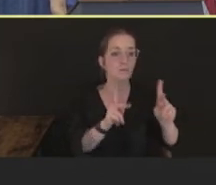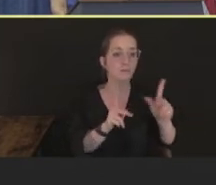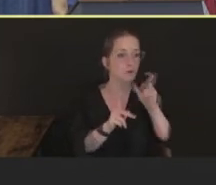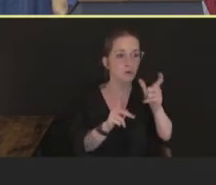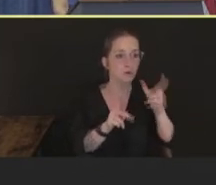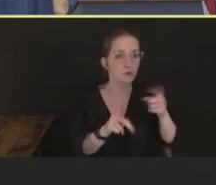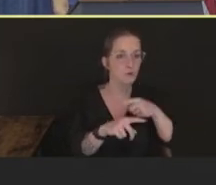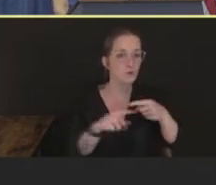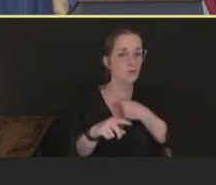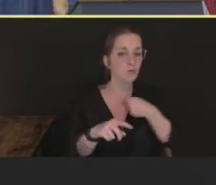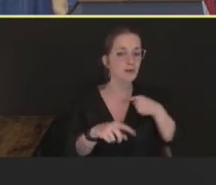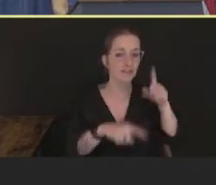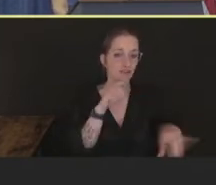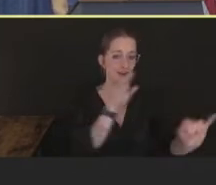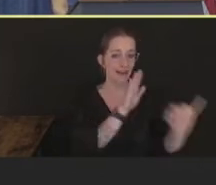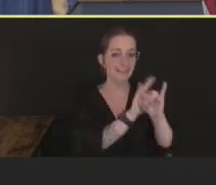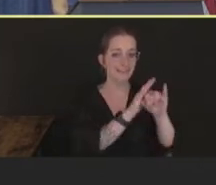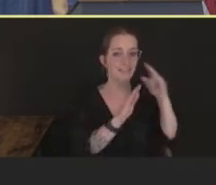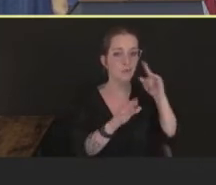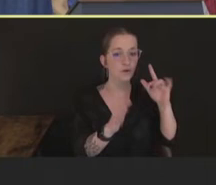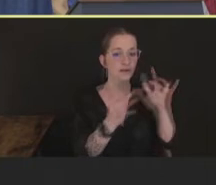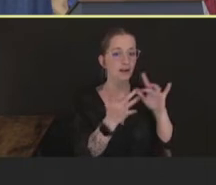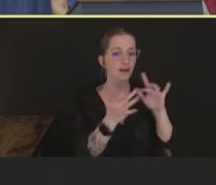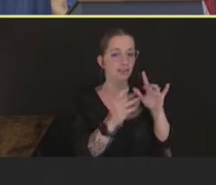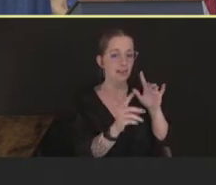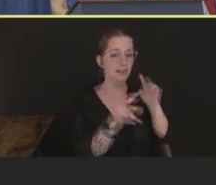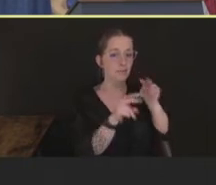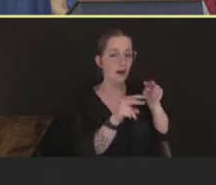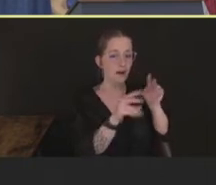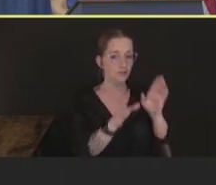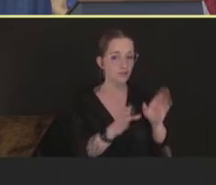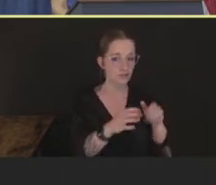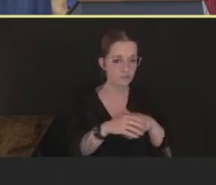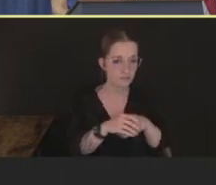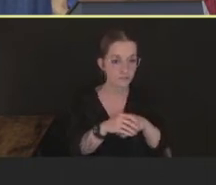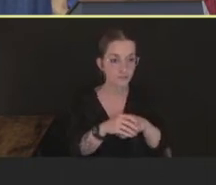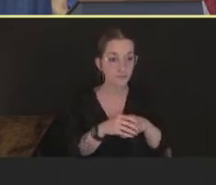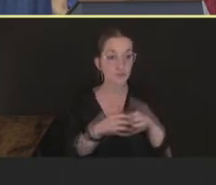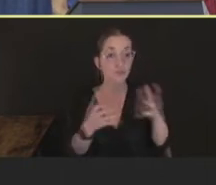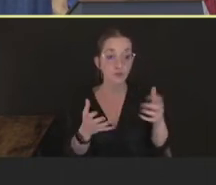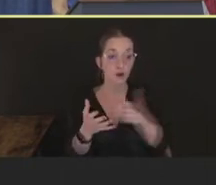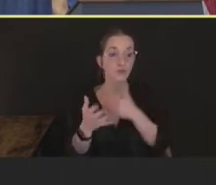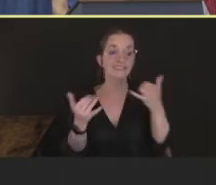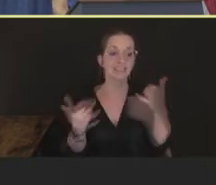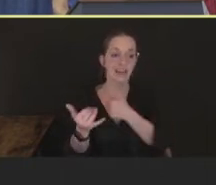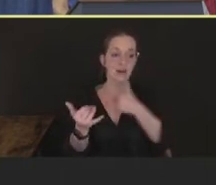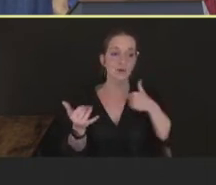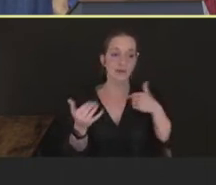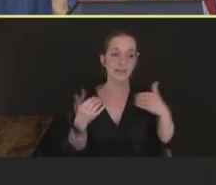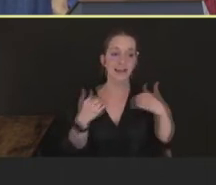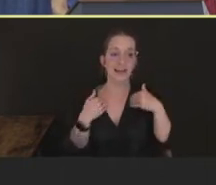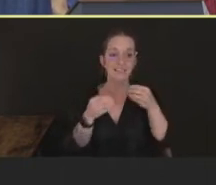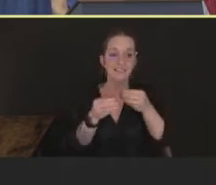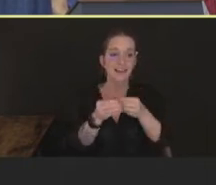As a result, the strategy was revised to included expanded post exposure prophylaxis, or PEP plus